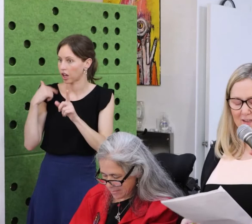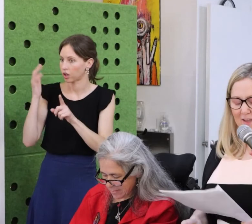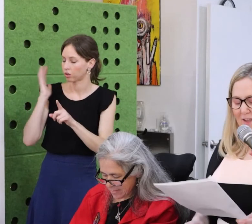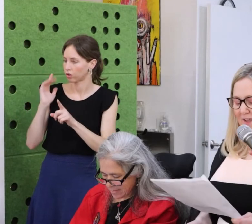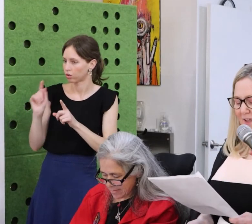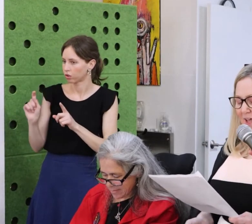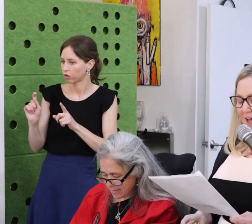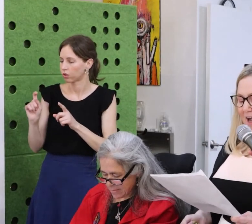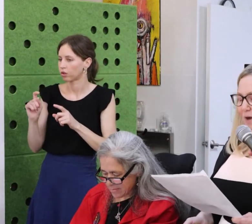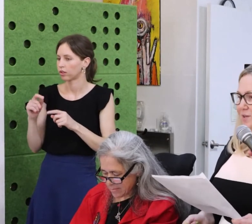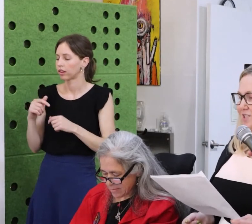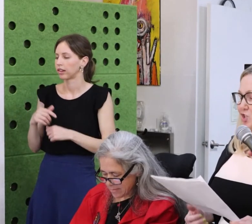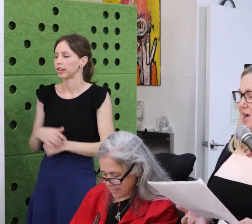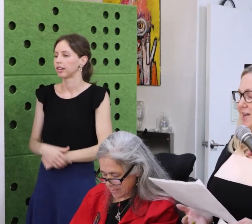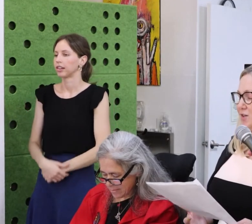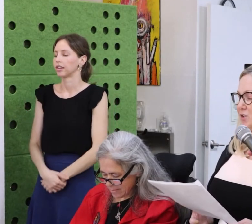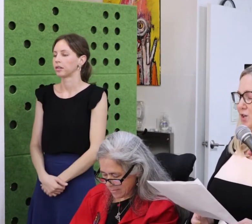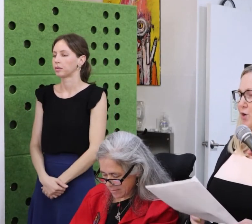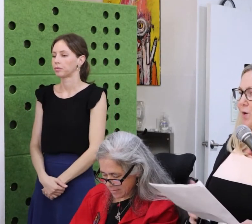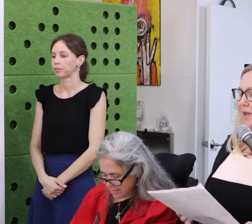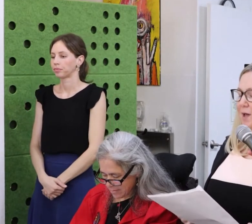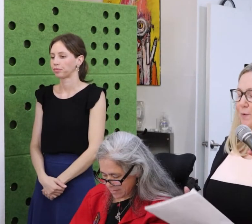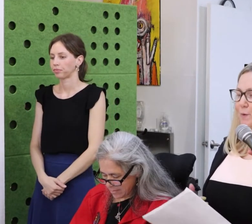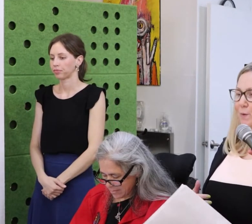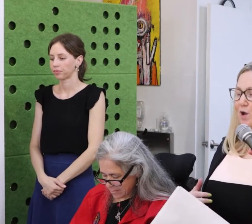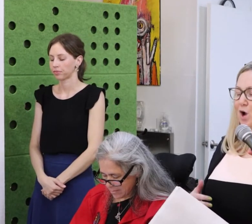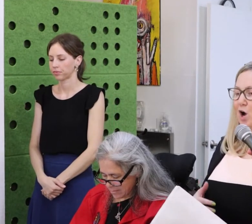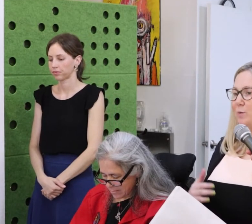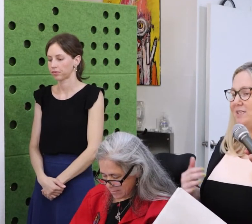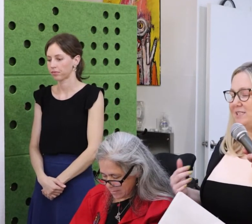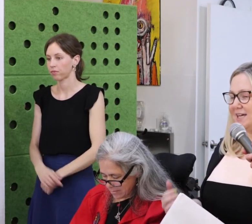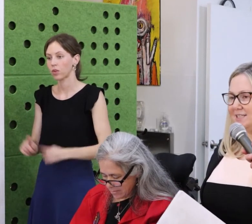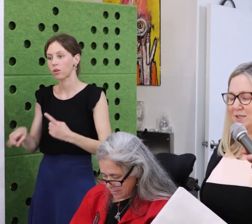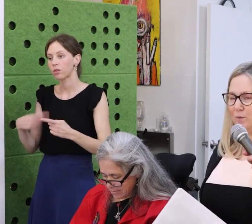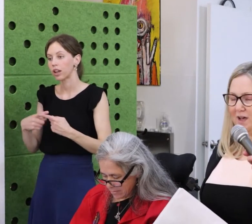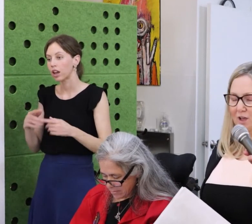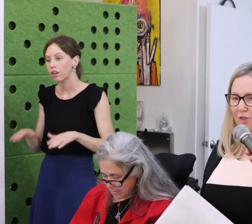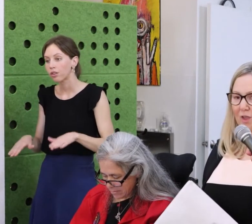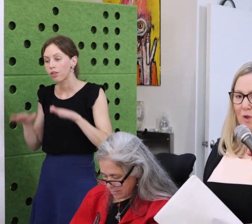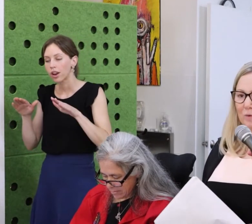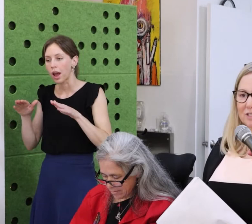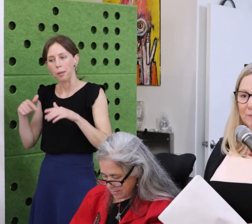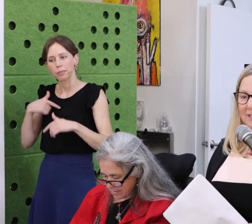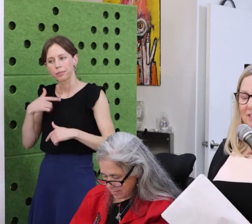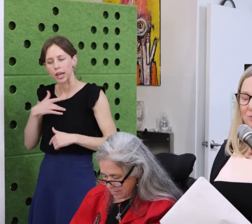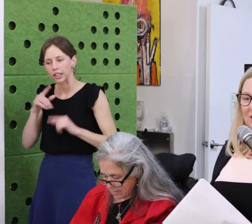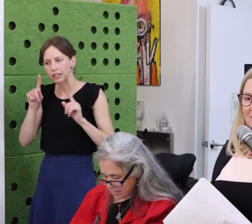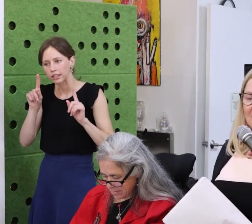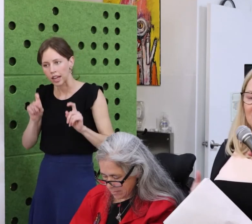legislators like representative Ortiz to say yes,